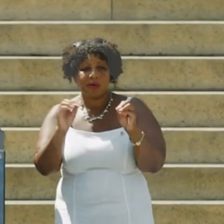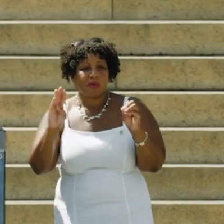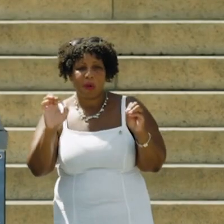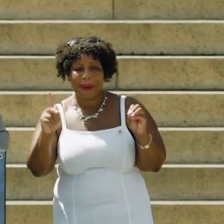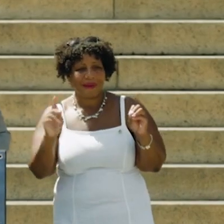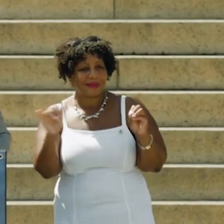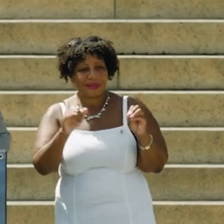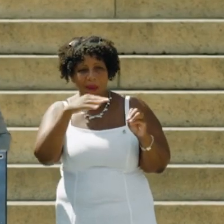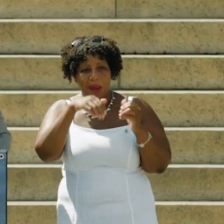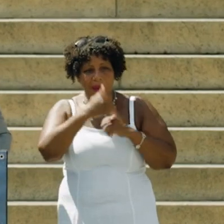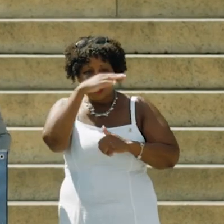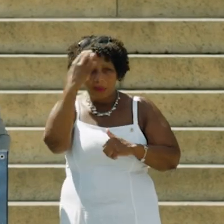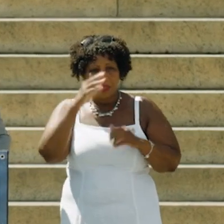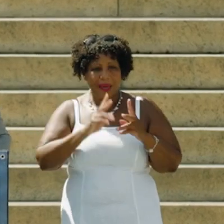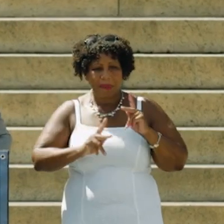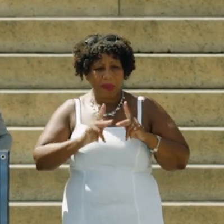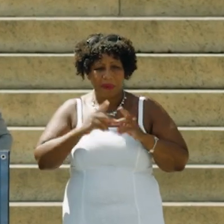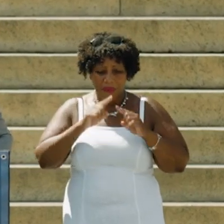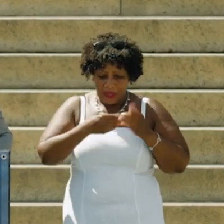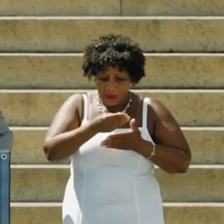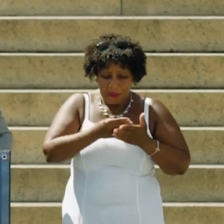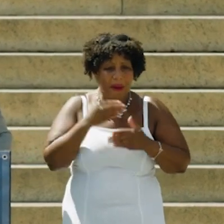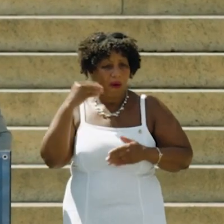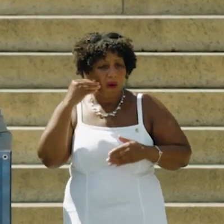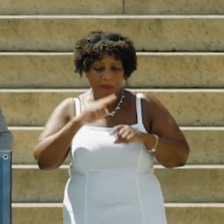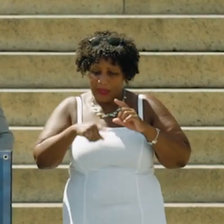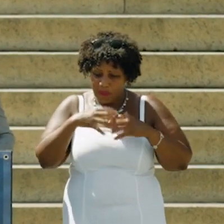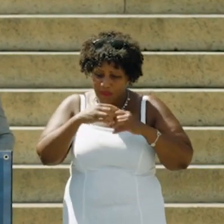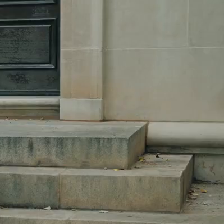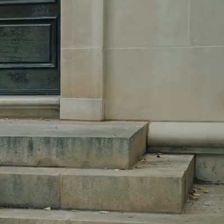that’s true for most Black people, limiting their ability to buy homes and start businesses. Four